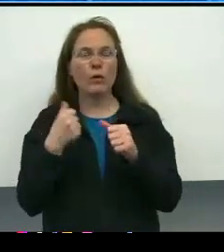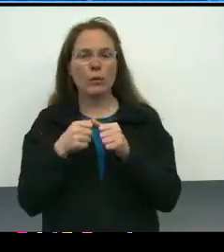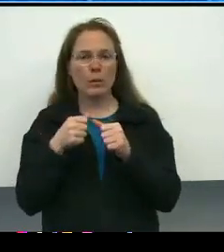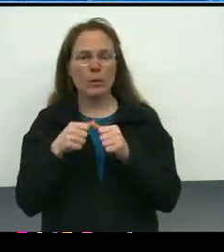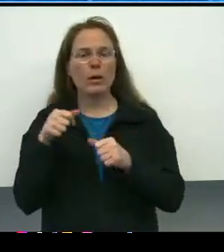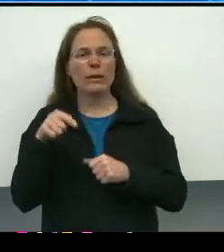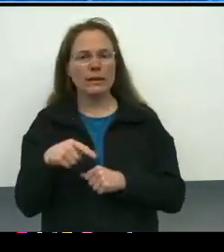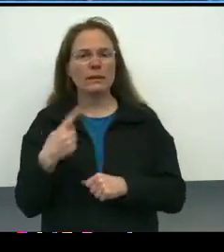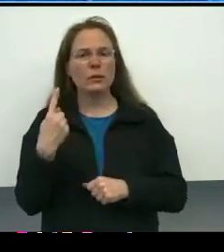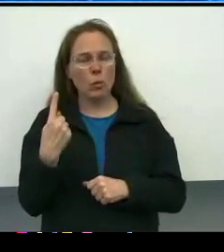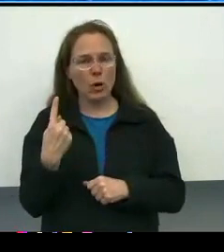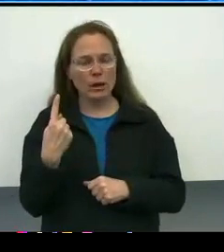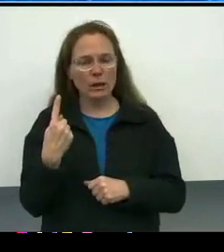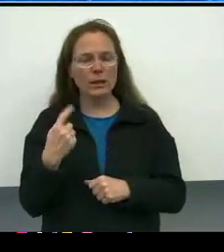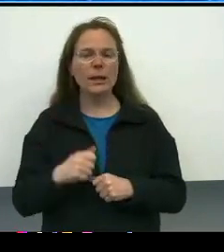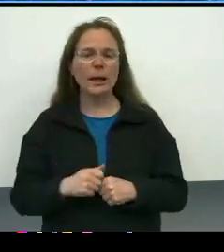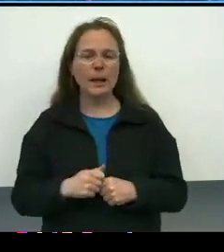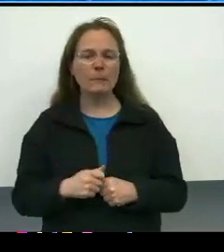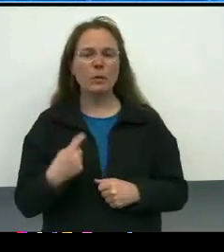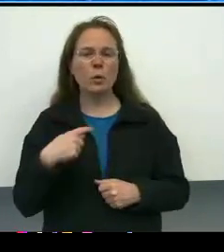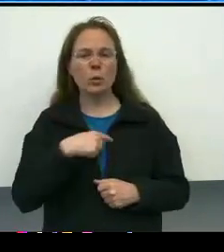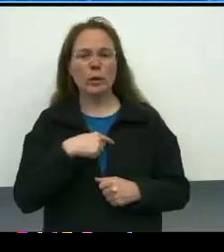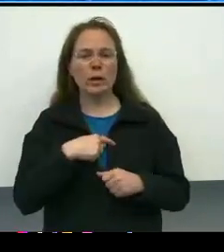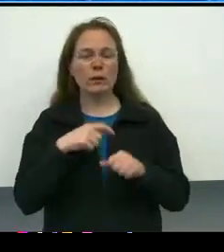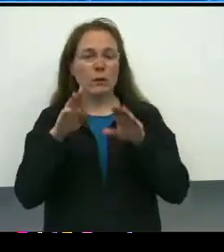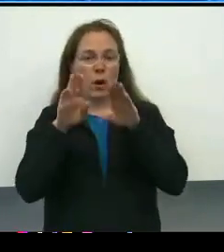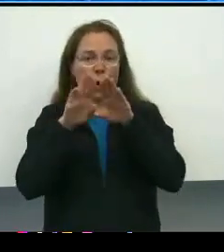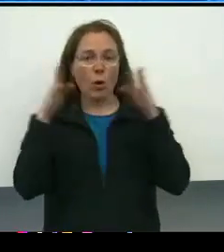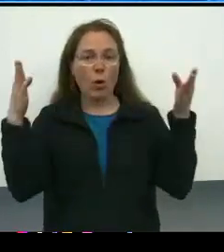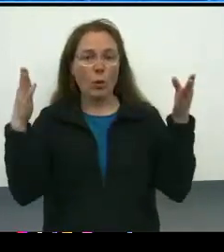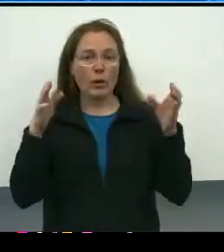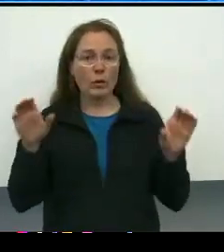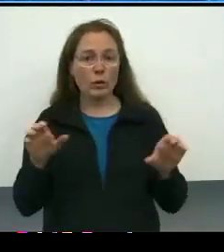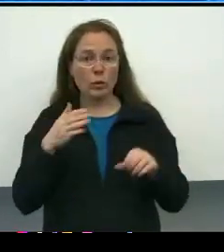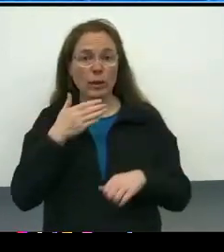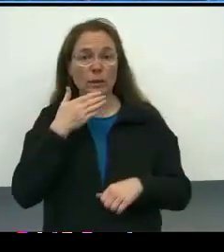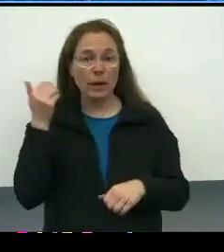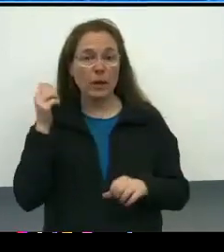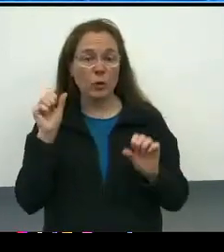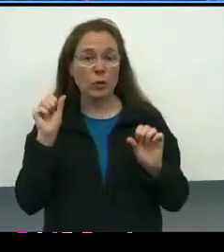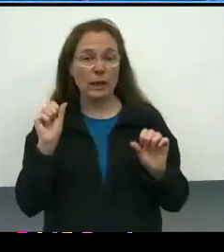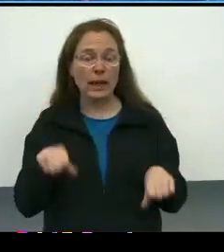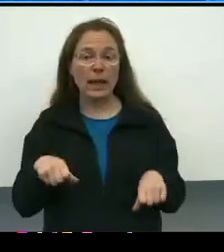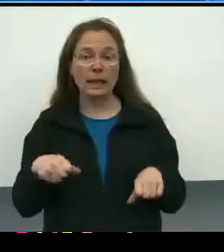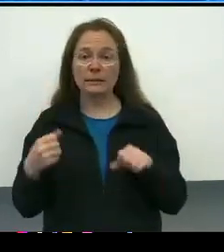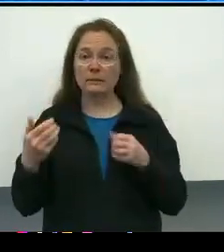where we are open to doing it better, as we know how to do it better.